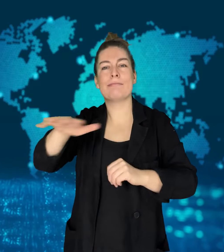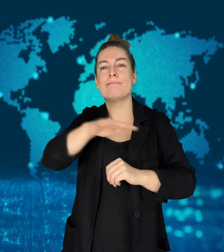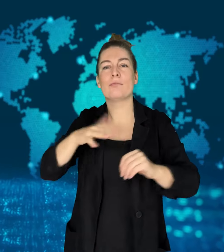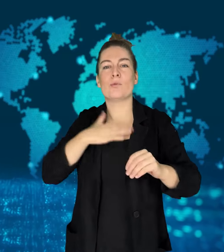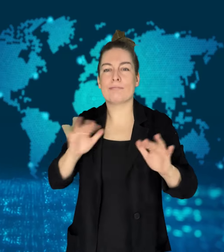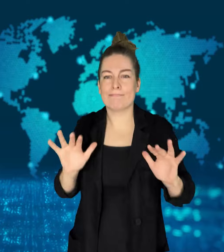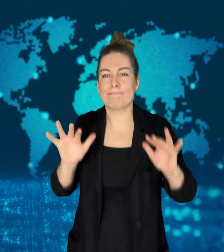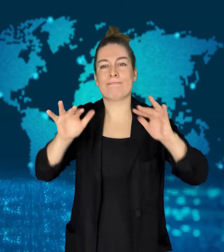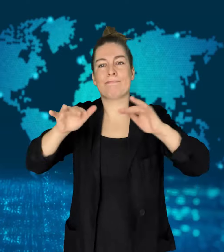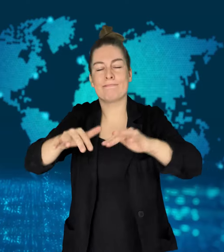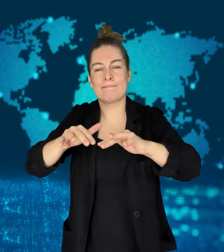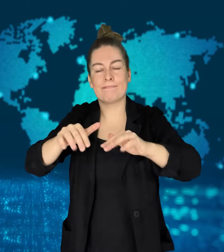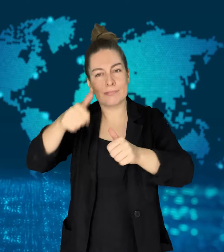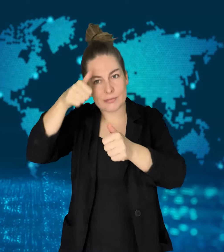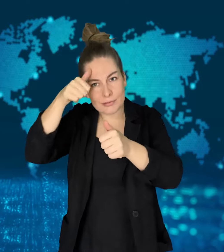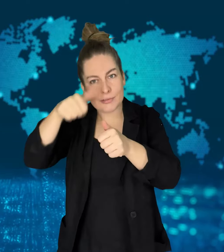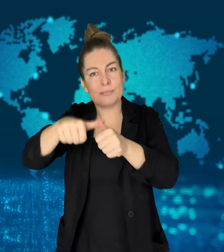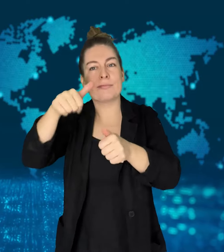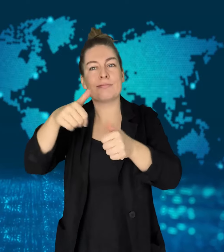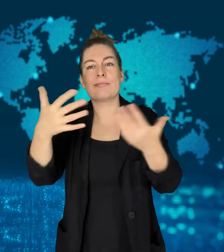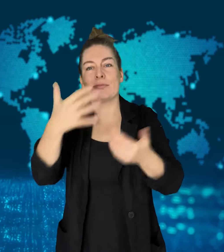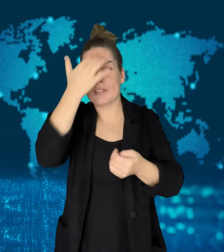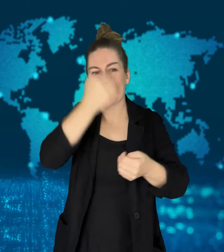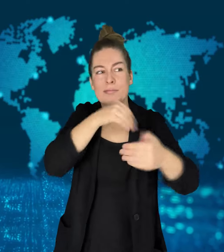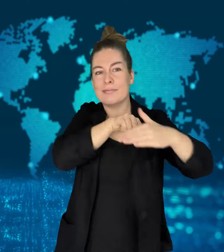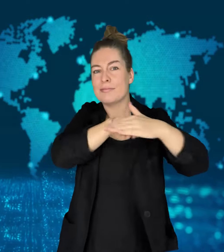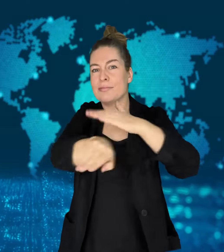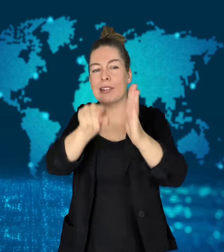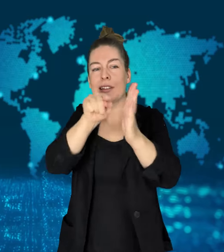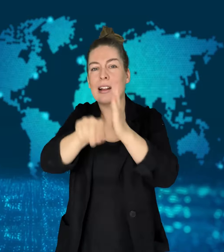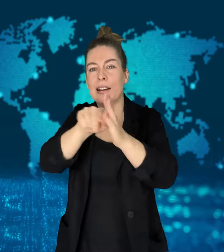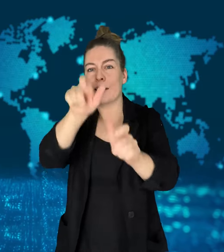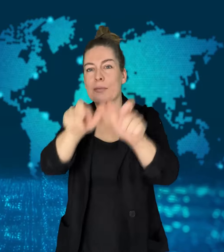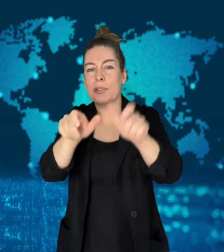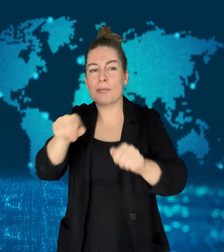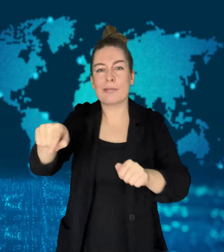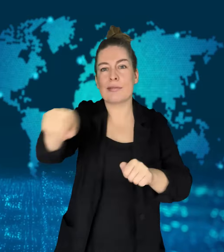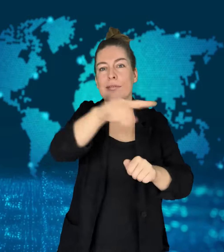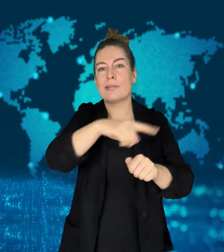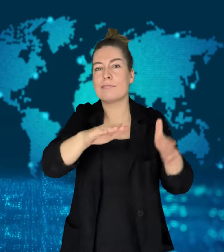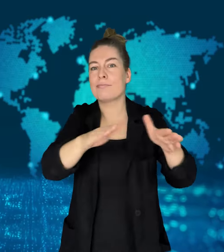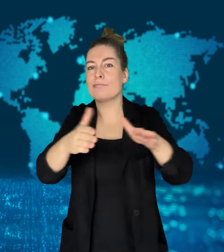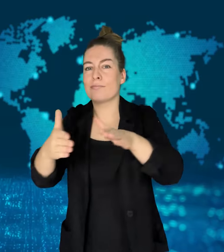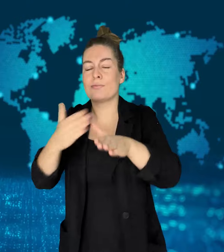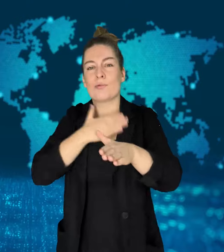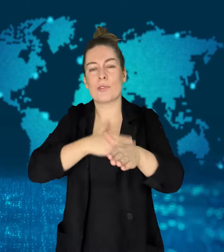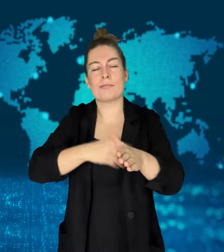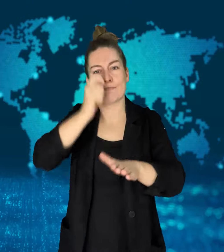They brought flowers and lit candles to remember the victims of the Hamas attack.